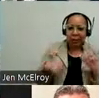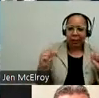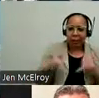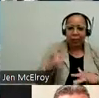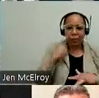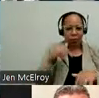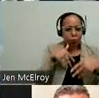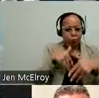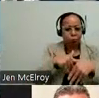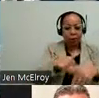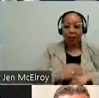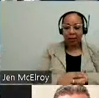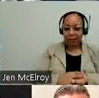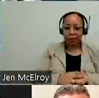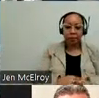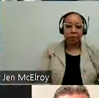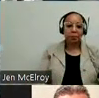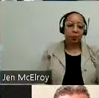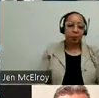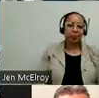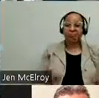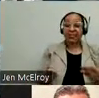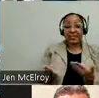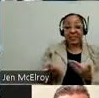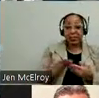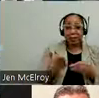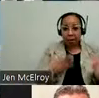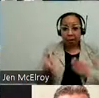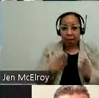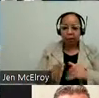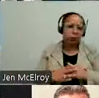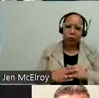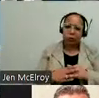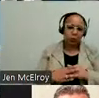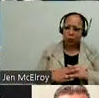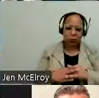And then it's never easy to plan the parade. So I want to thank the parade